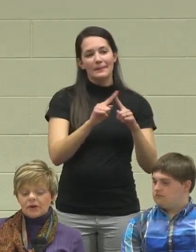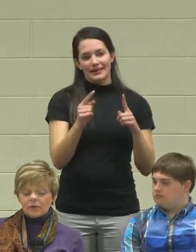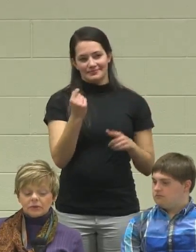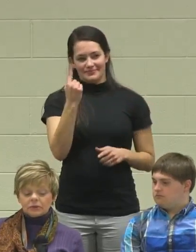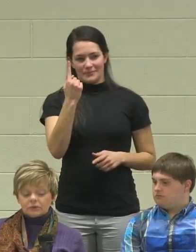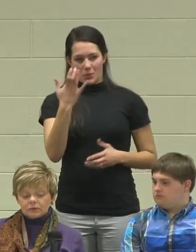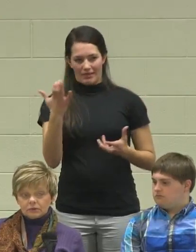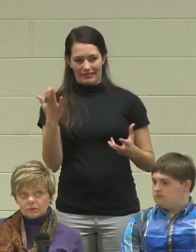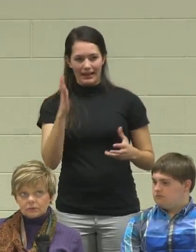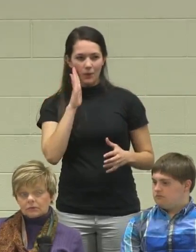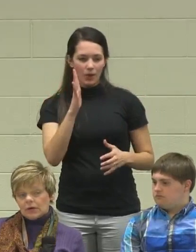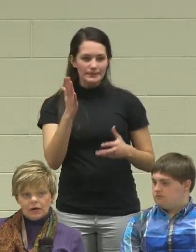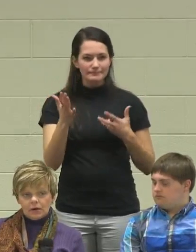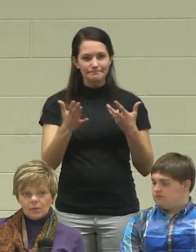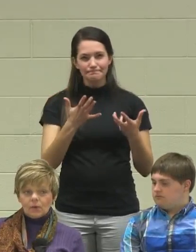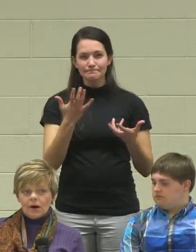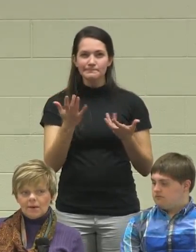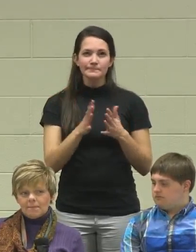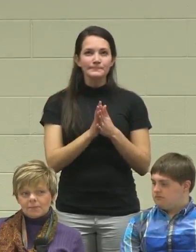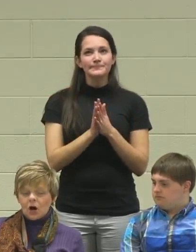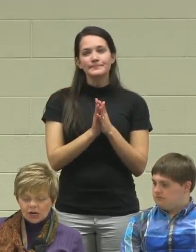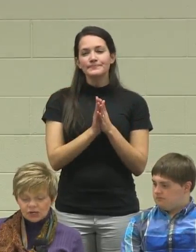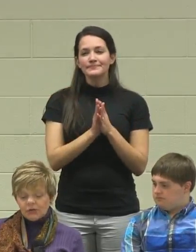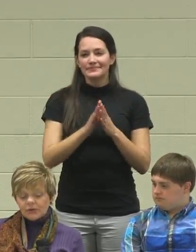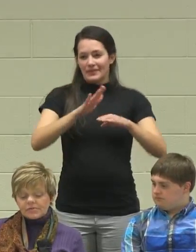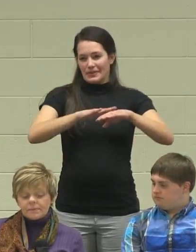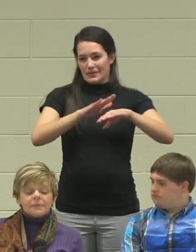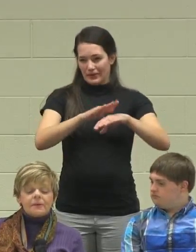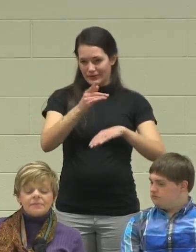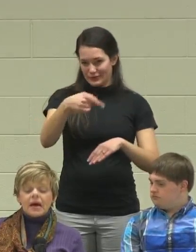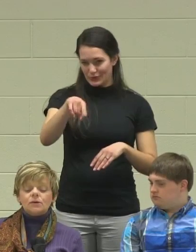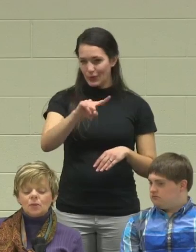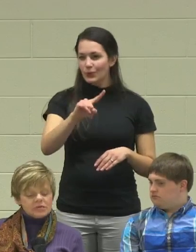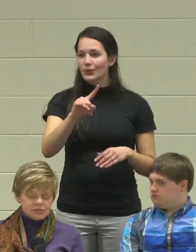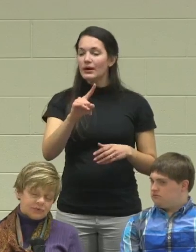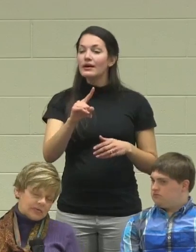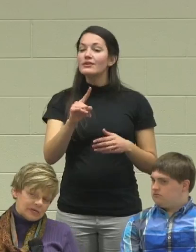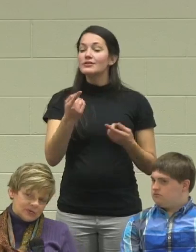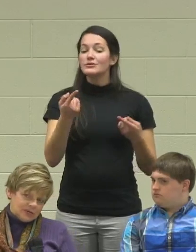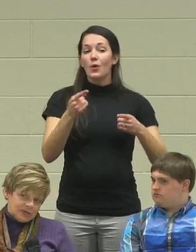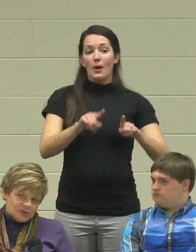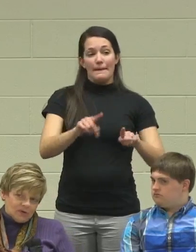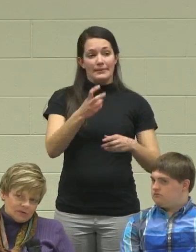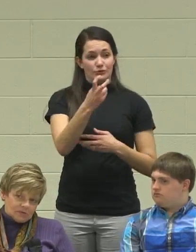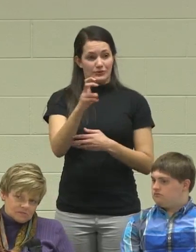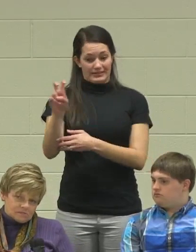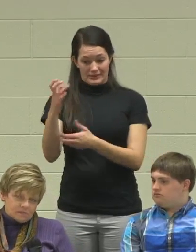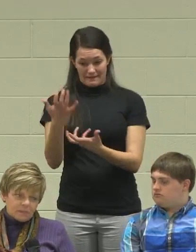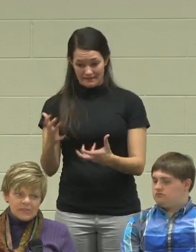I would caution you is: that once transition is over,